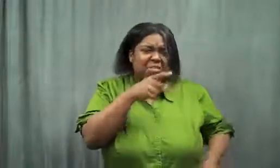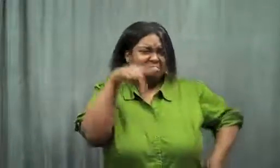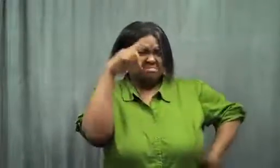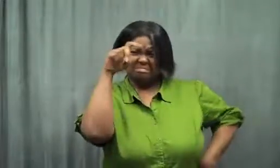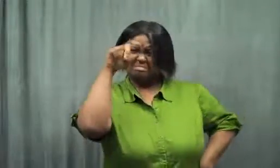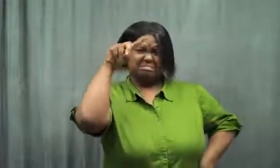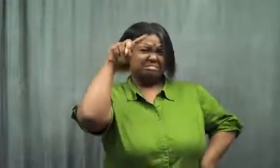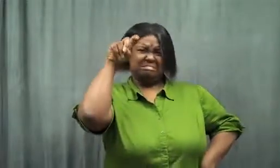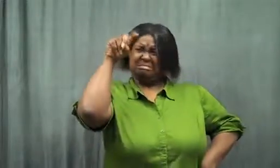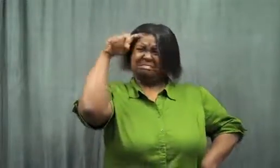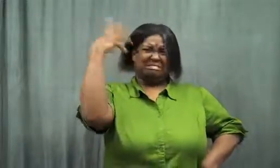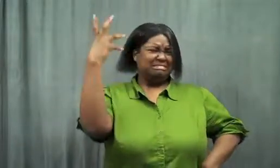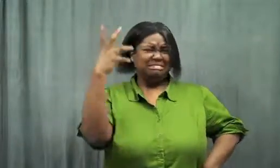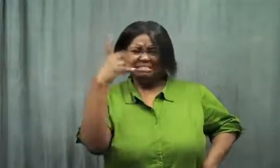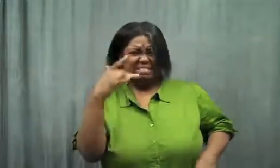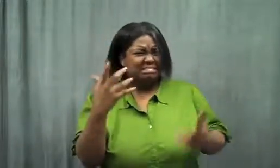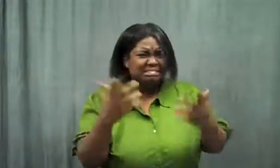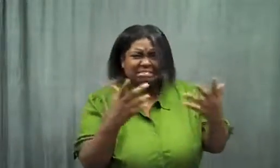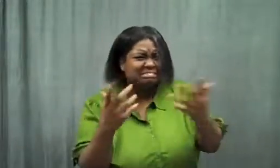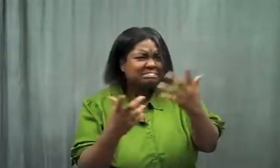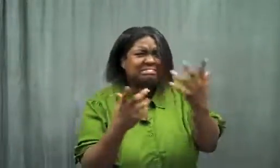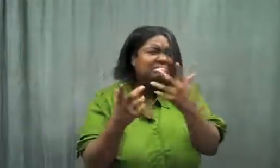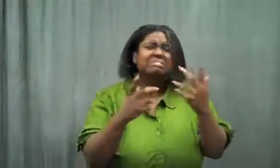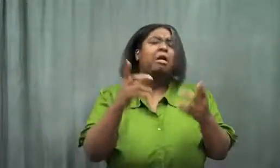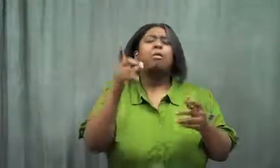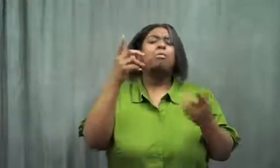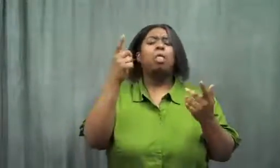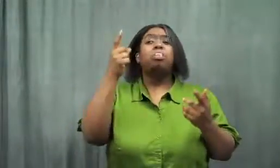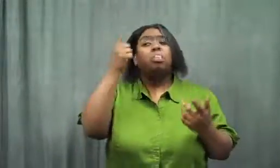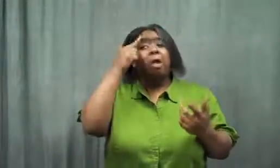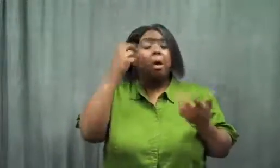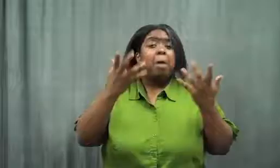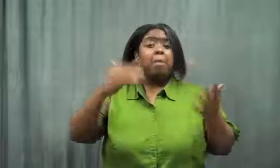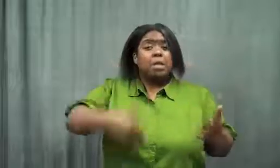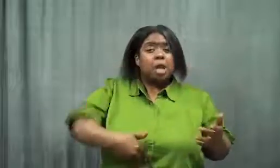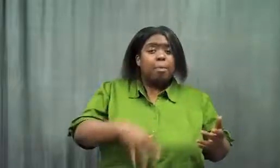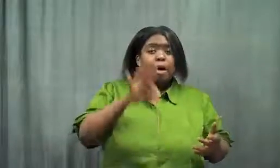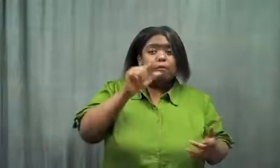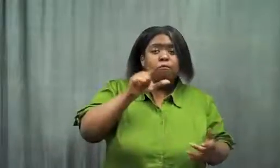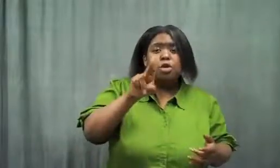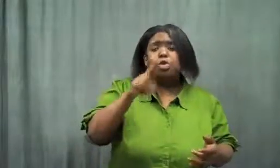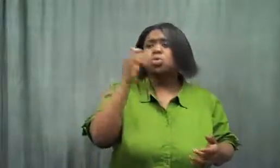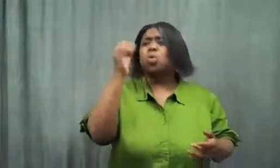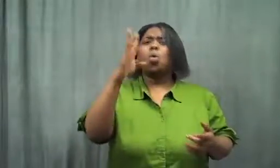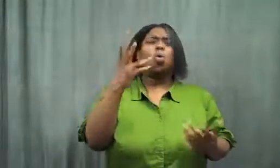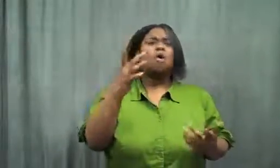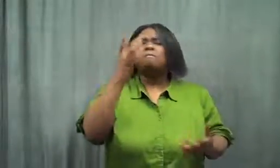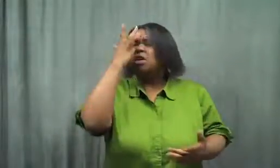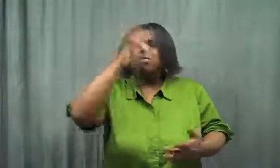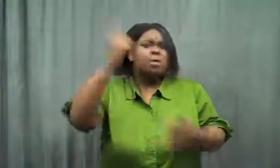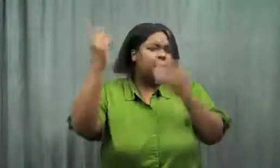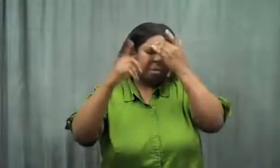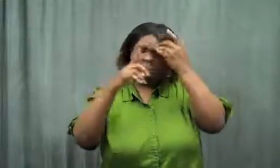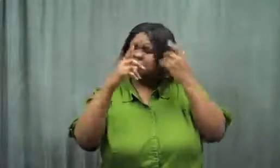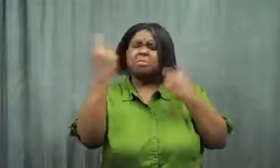She didn't know what was wrong, maybe the stomach flu or something.